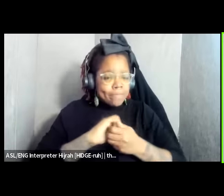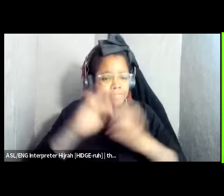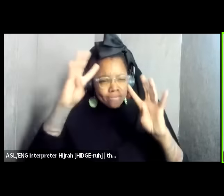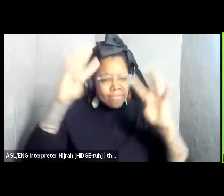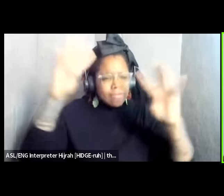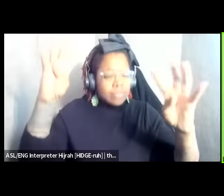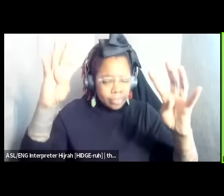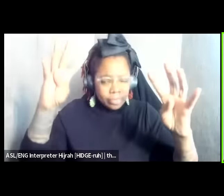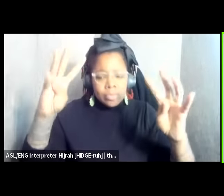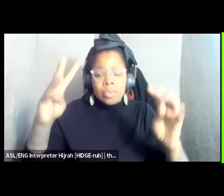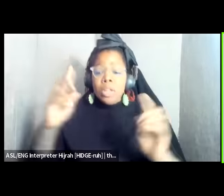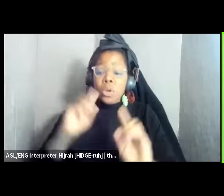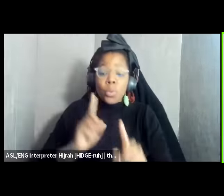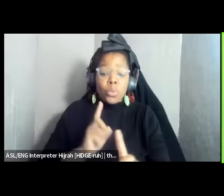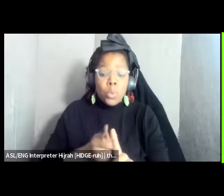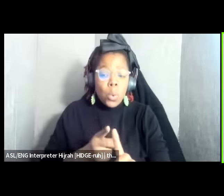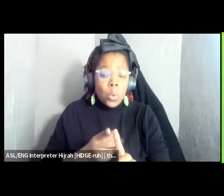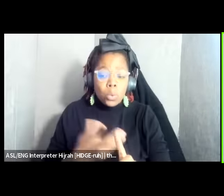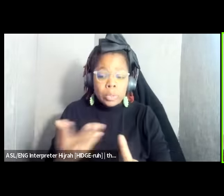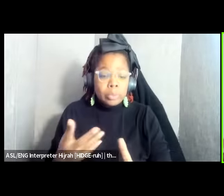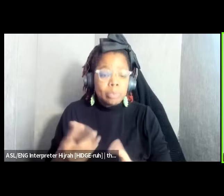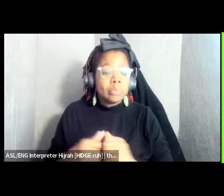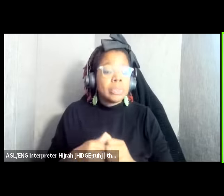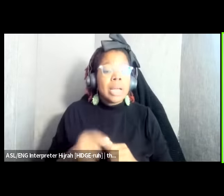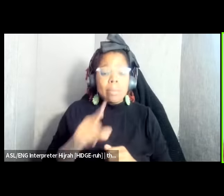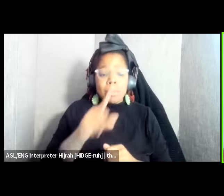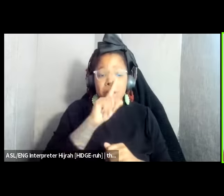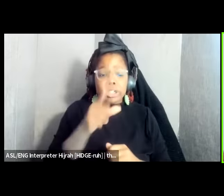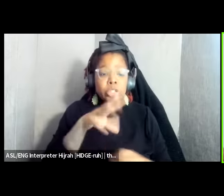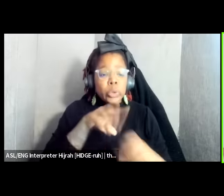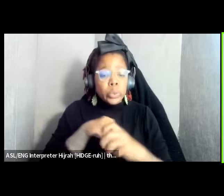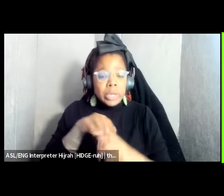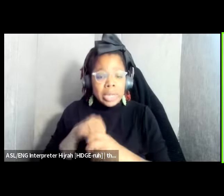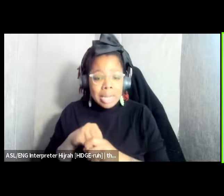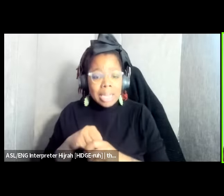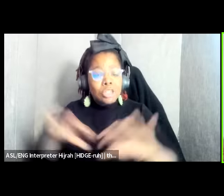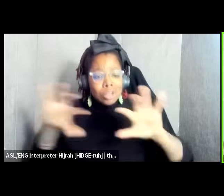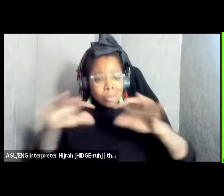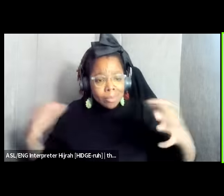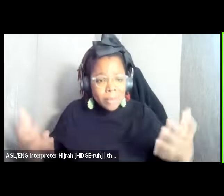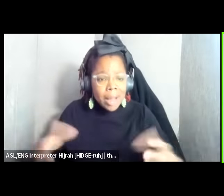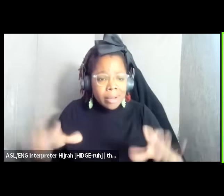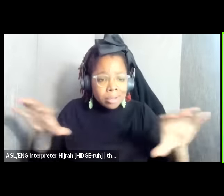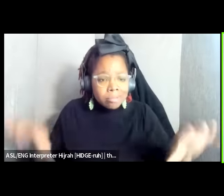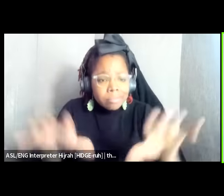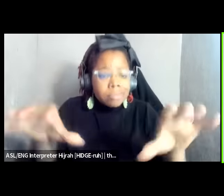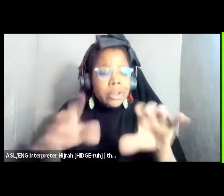the goal of you know making making sure we engage in in Mass mobilizations for people to participate